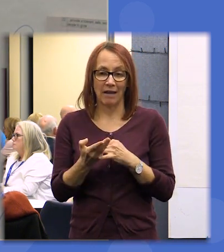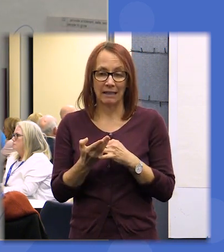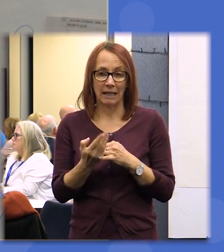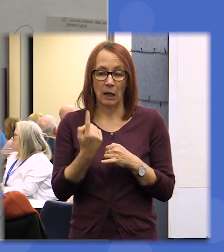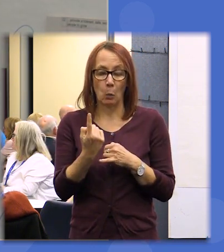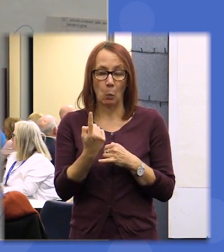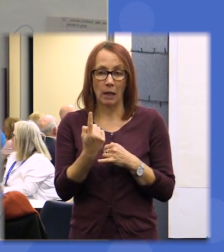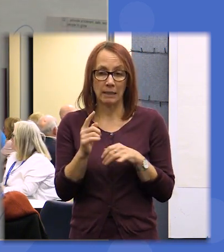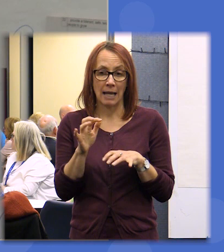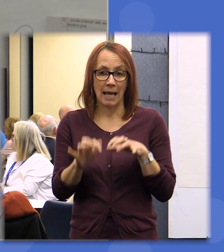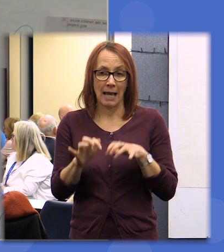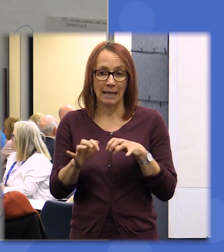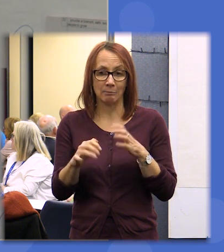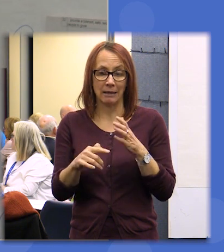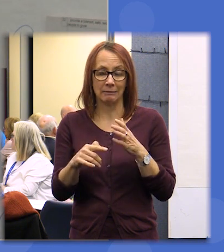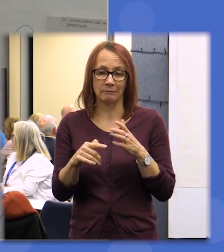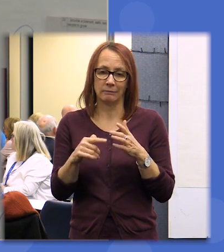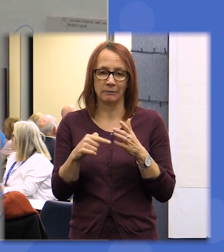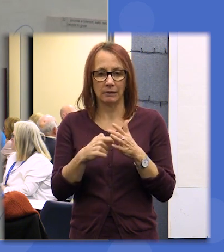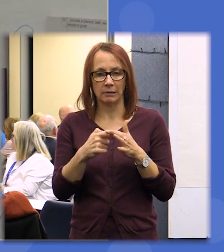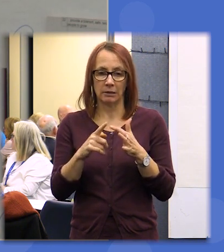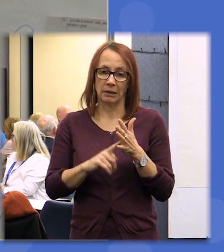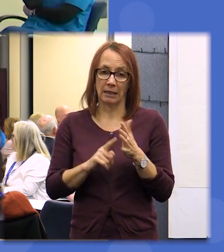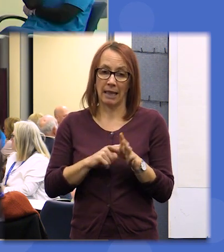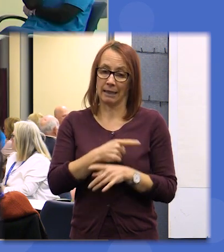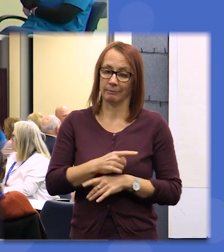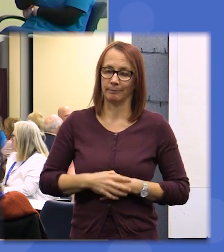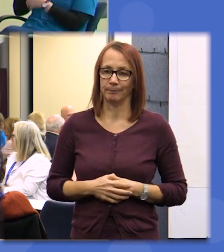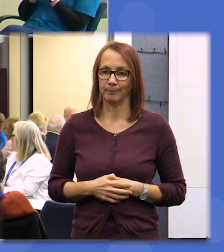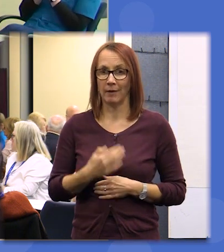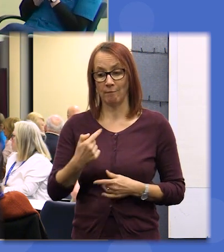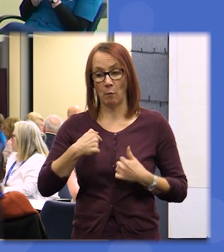hand back to Kelly but for me sincere thank you